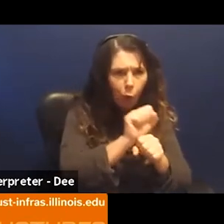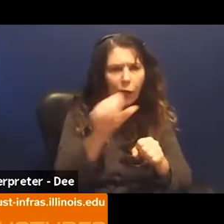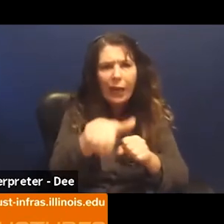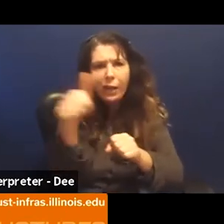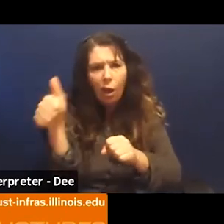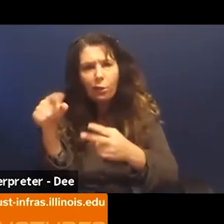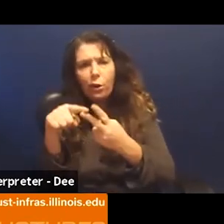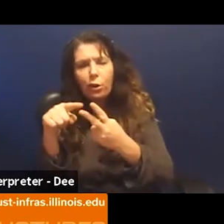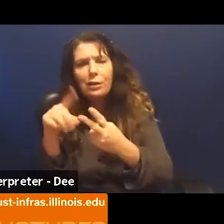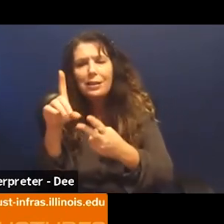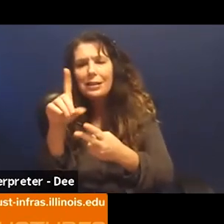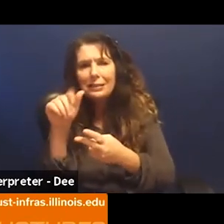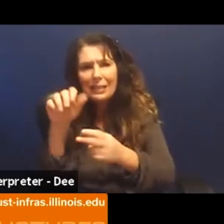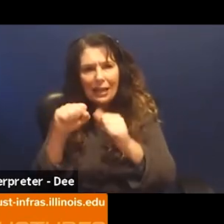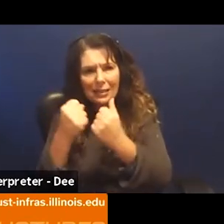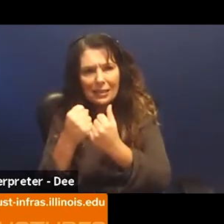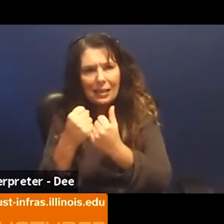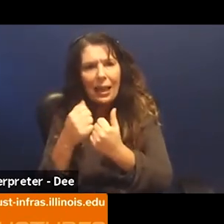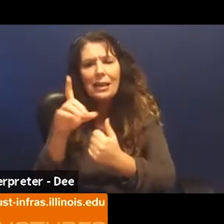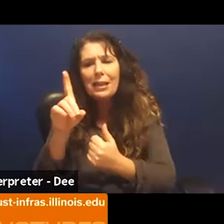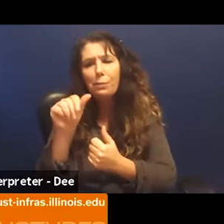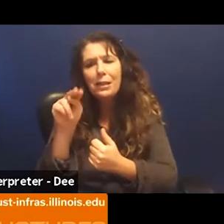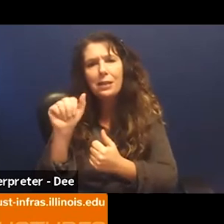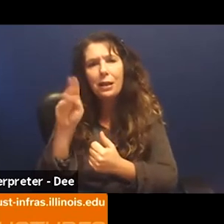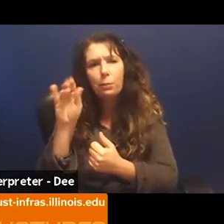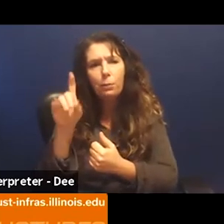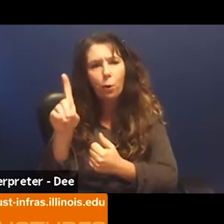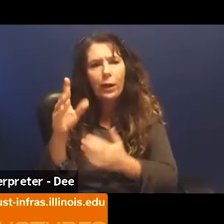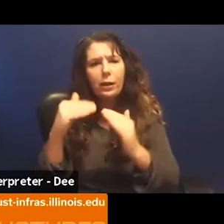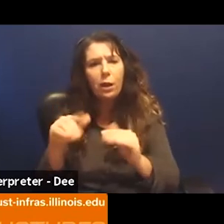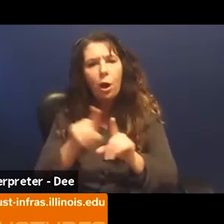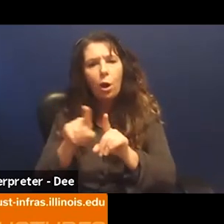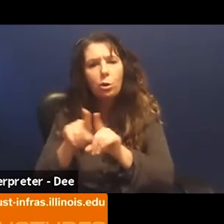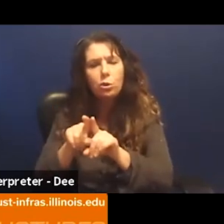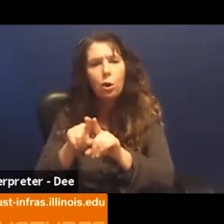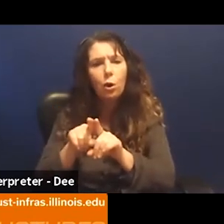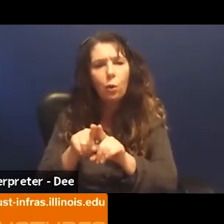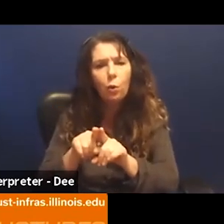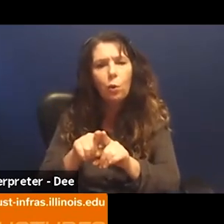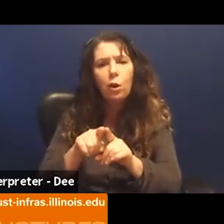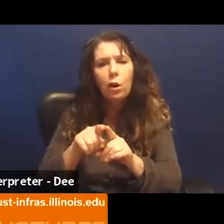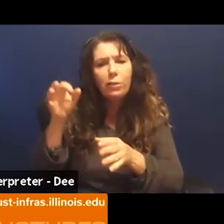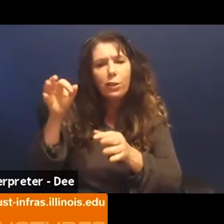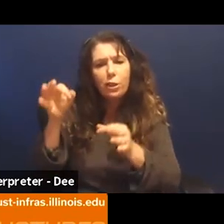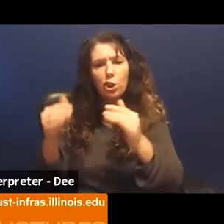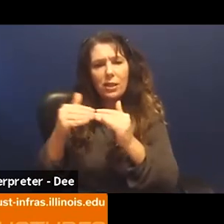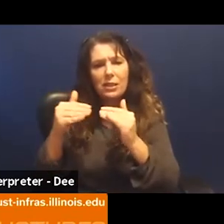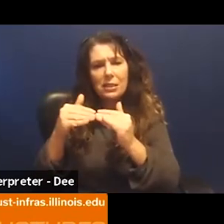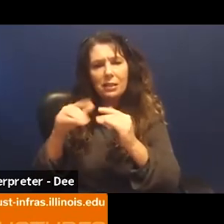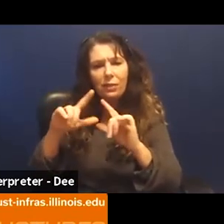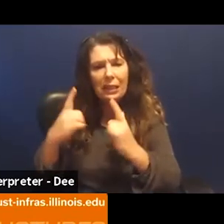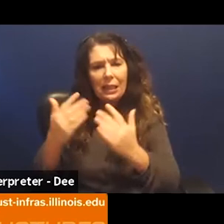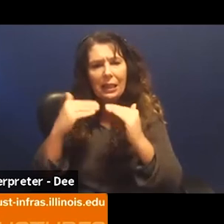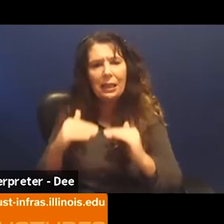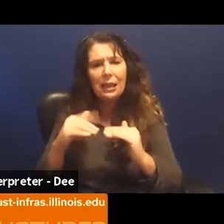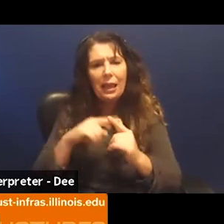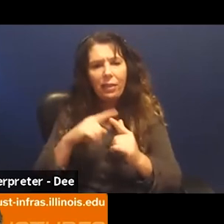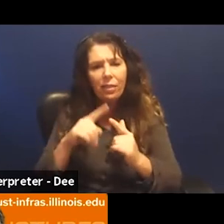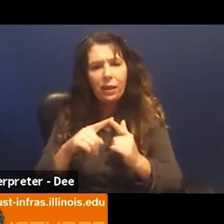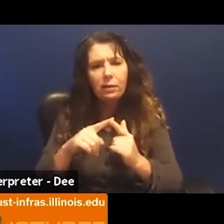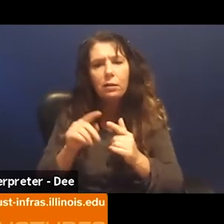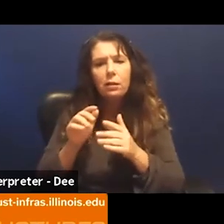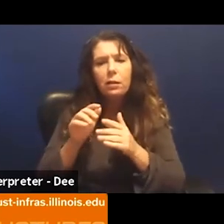Boyd also algorithmic Justice League, and then a conference, leading with cognitive biases in visualizations.